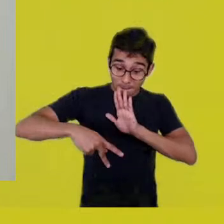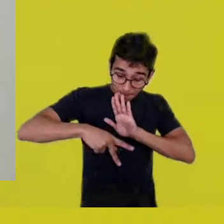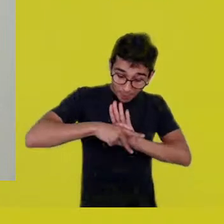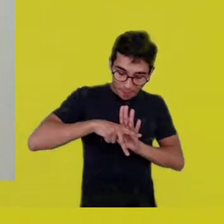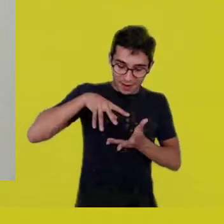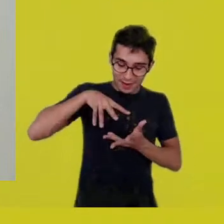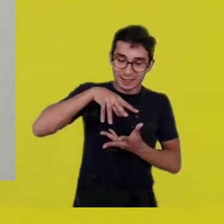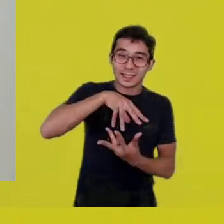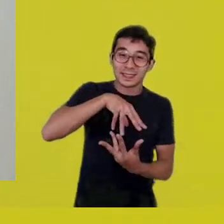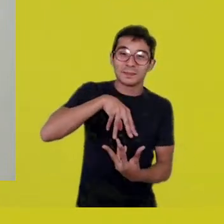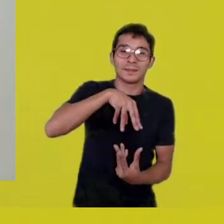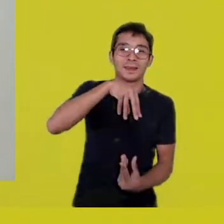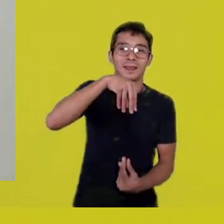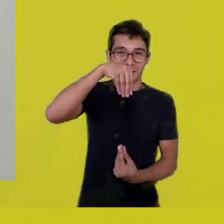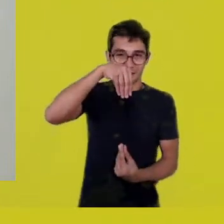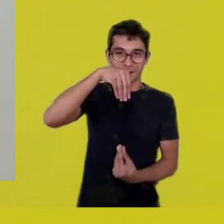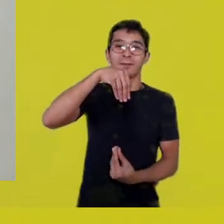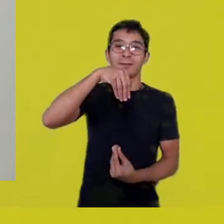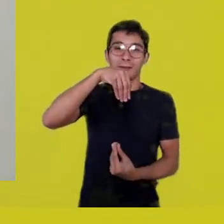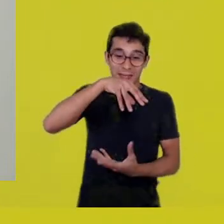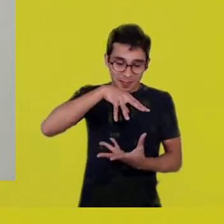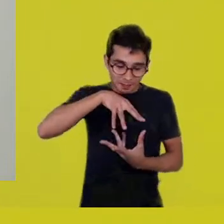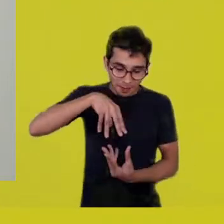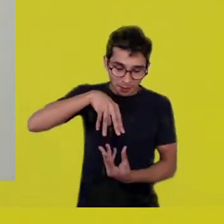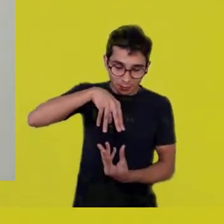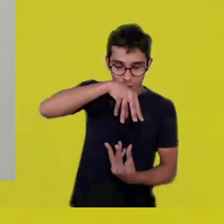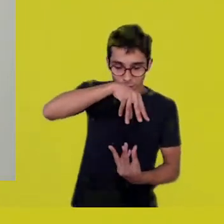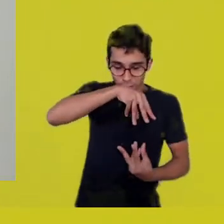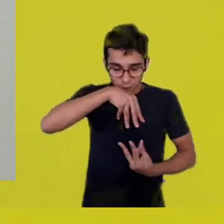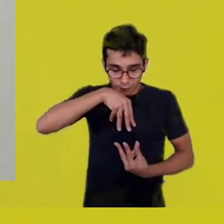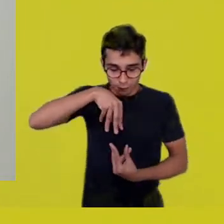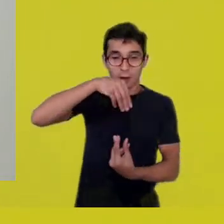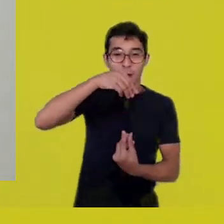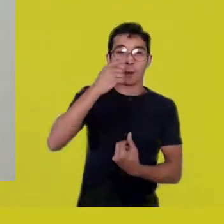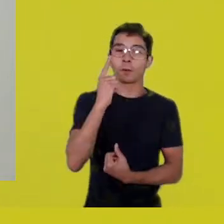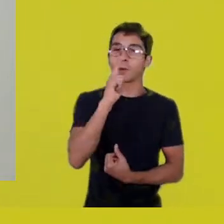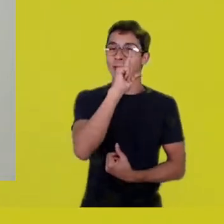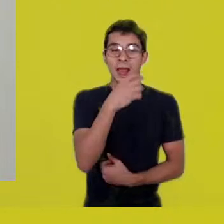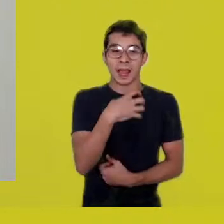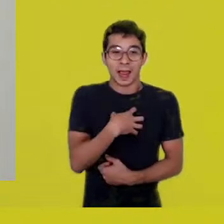synchronized with some sense beyond the body,